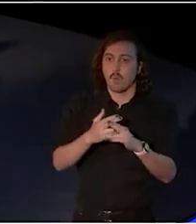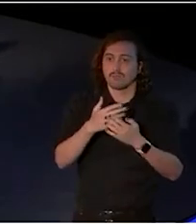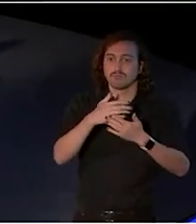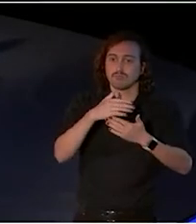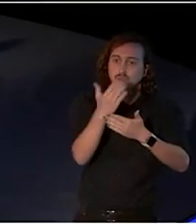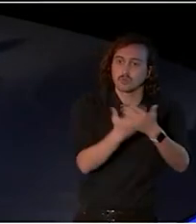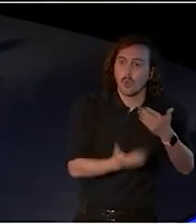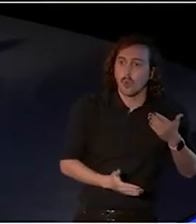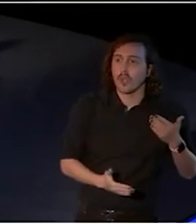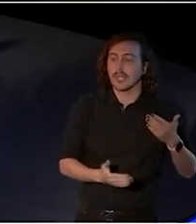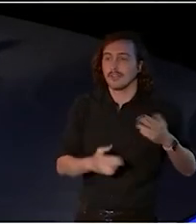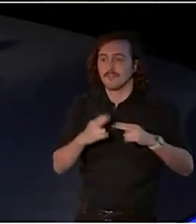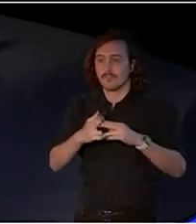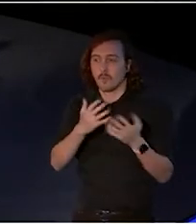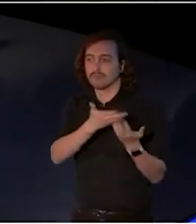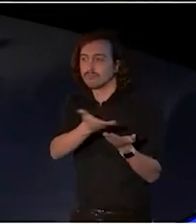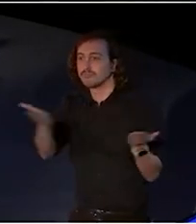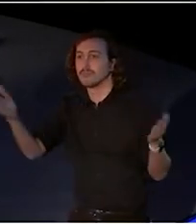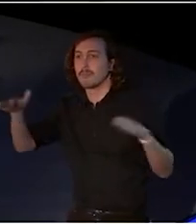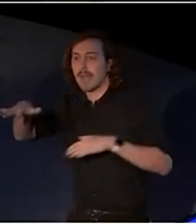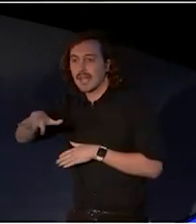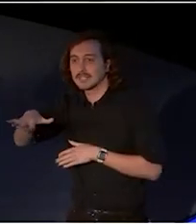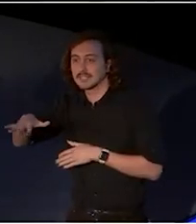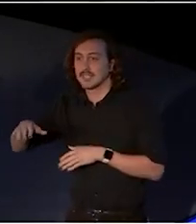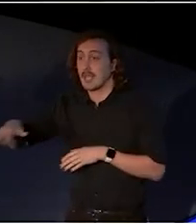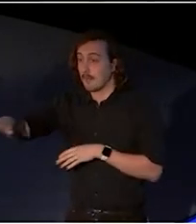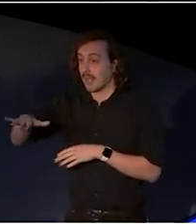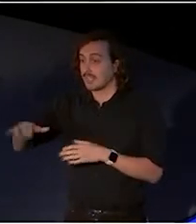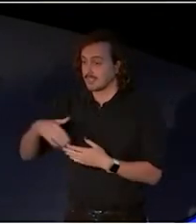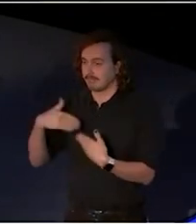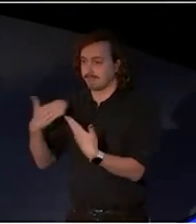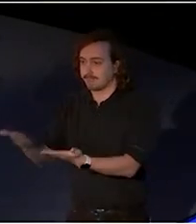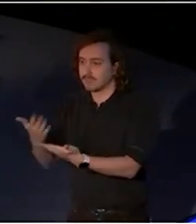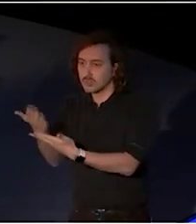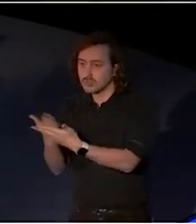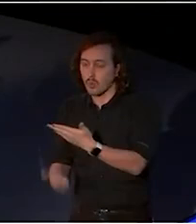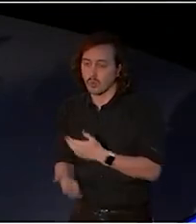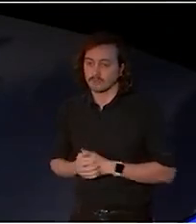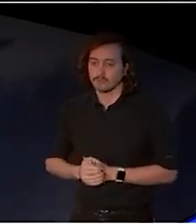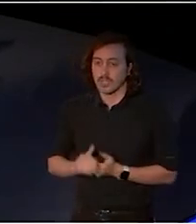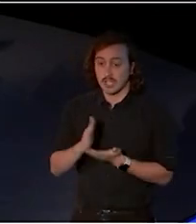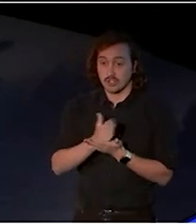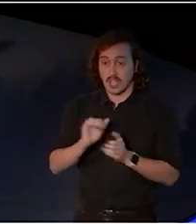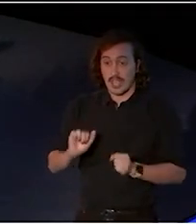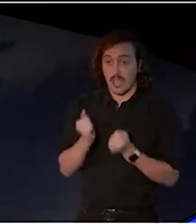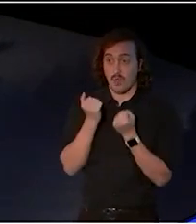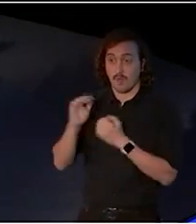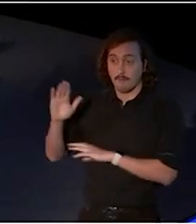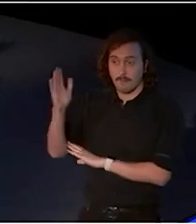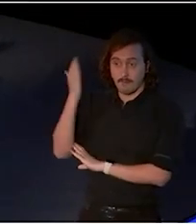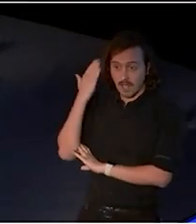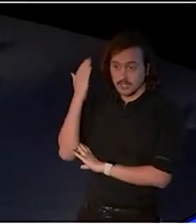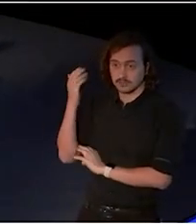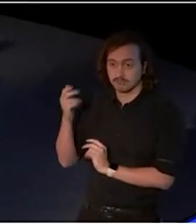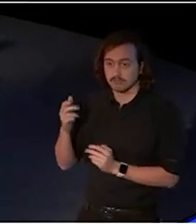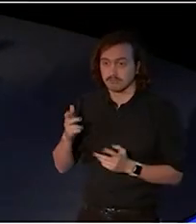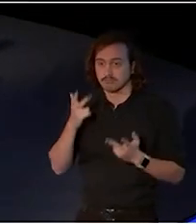giving us the opportunity to share our past and to define our future.